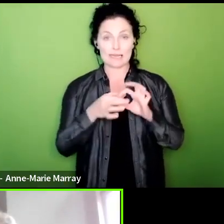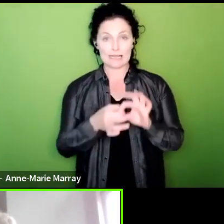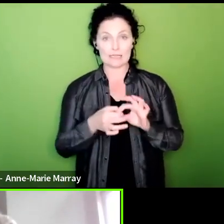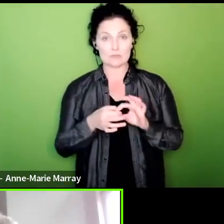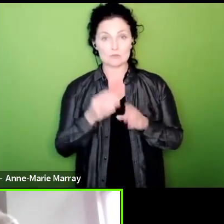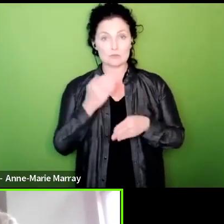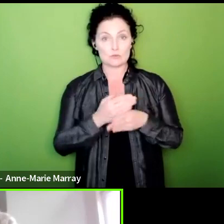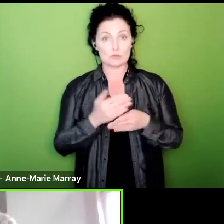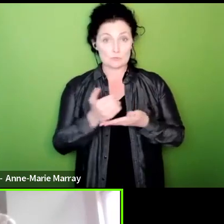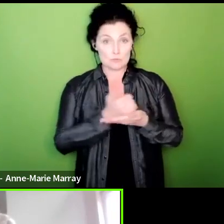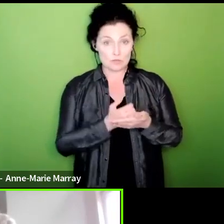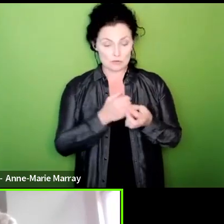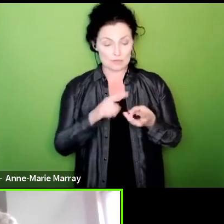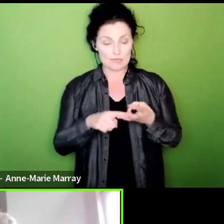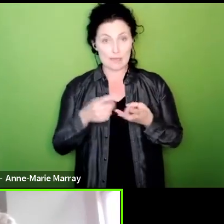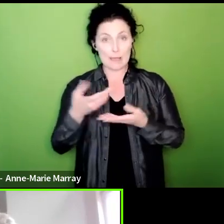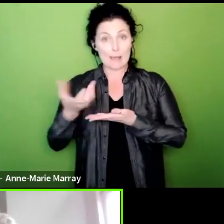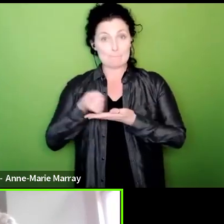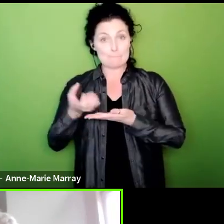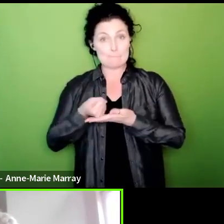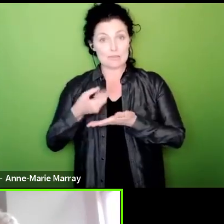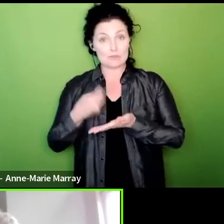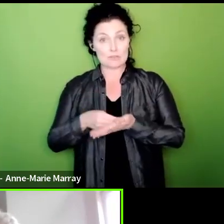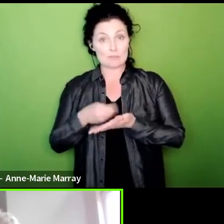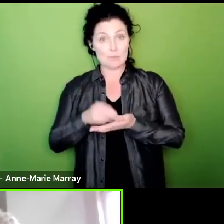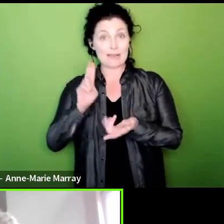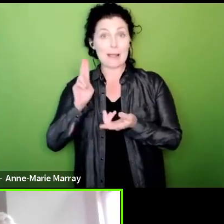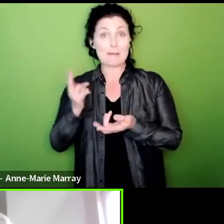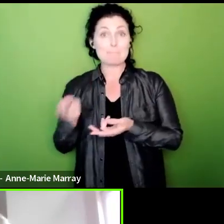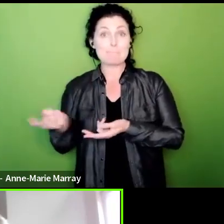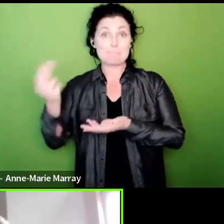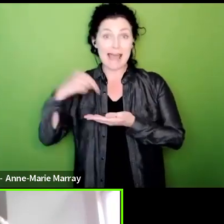pensions money back if they've been overpaying into the Civil Service pension schema no cuts to